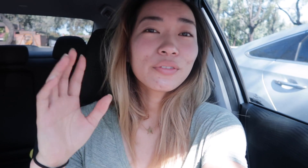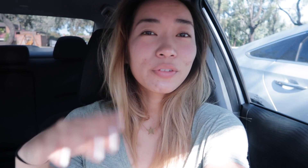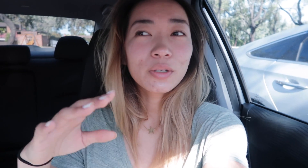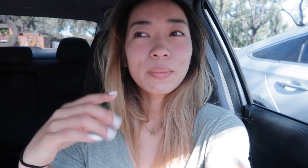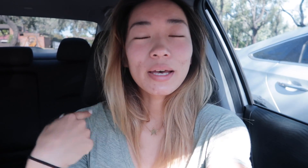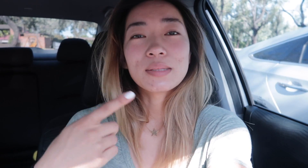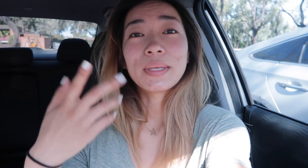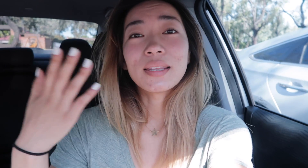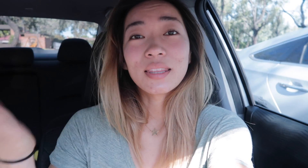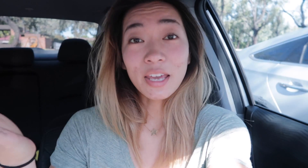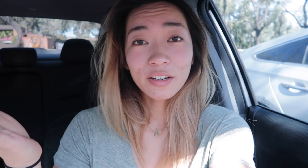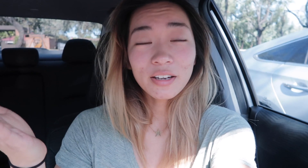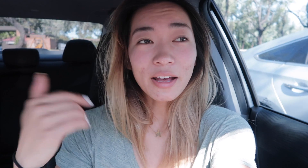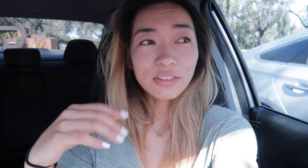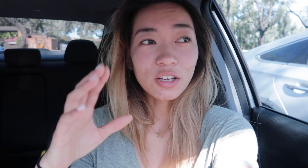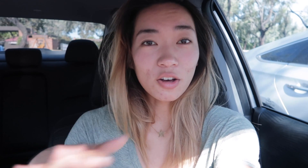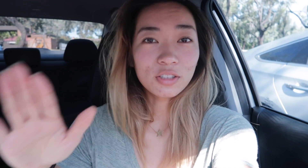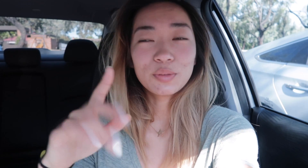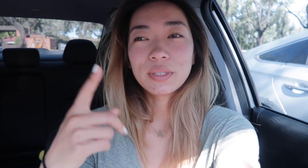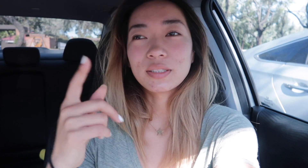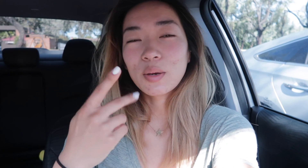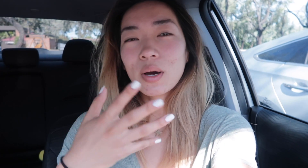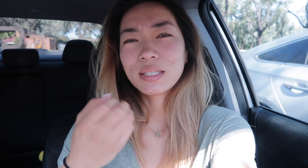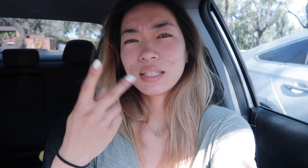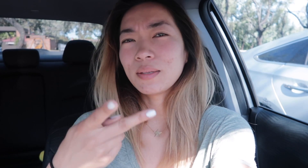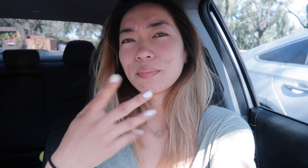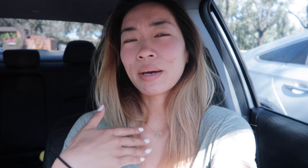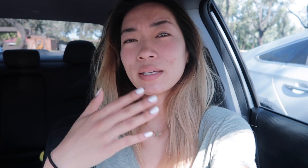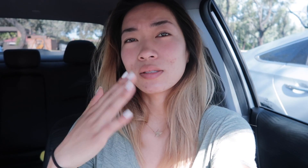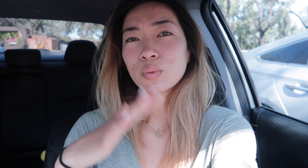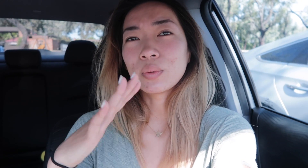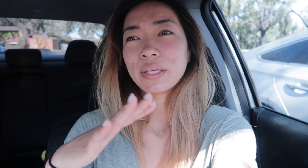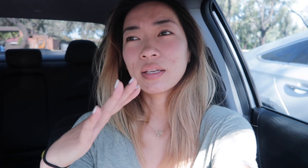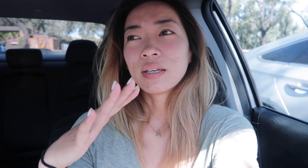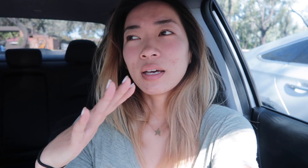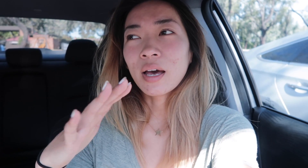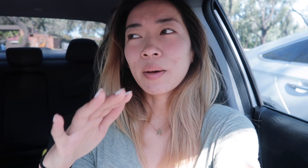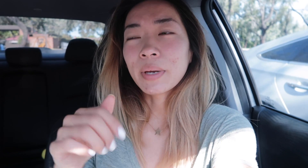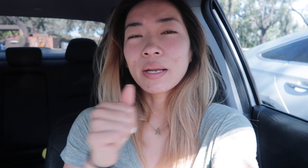film us being there at the college because I want to keep my schooling kind